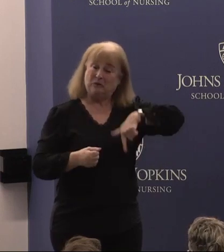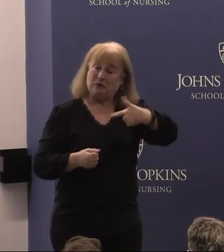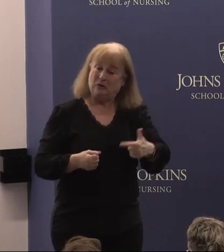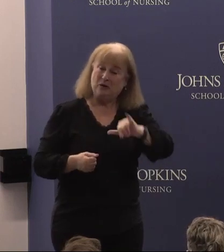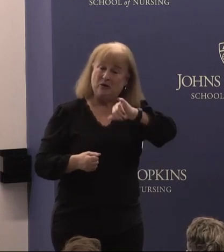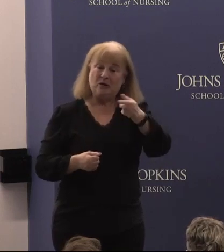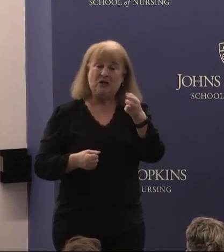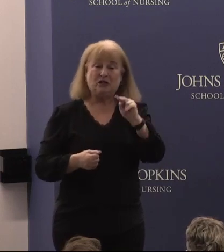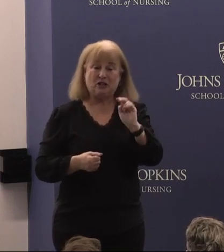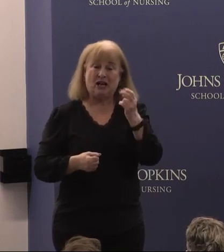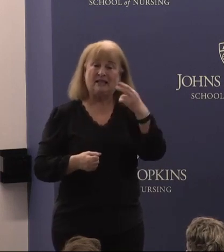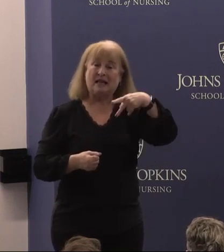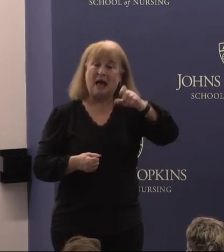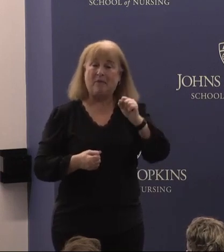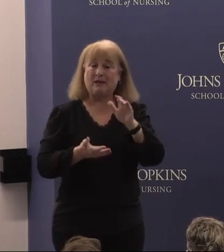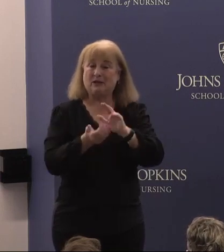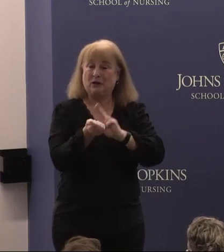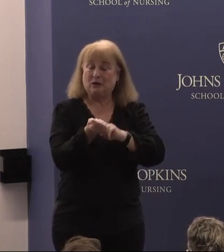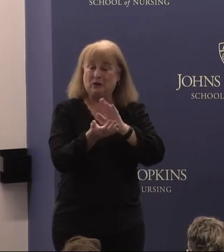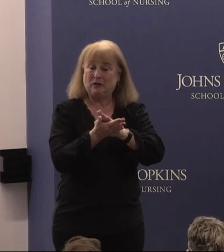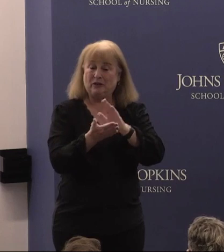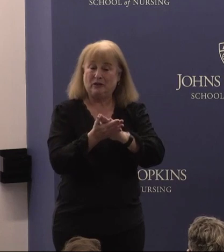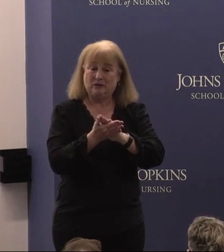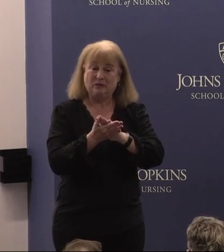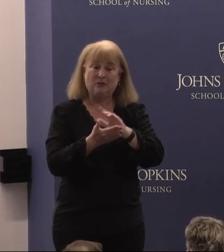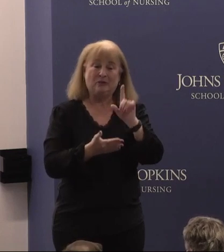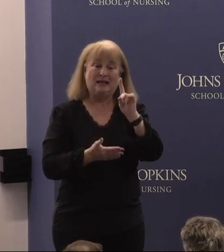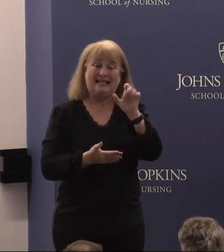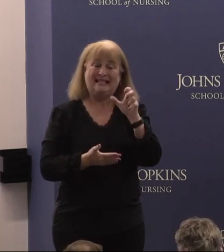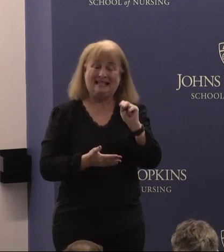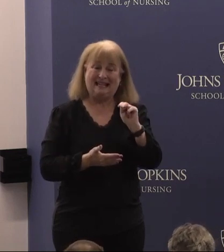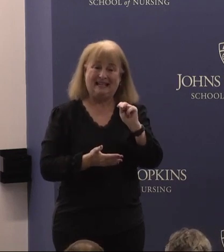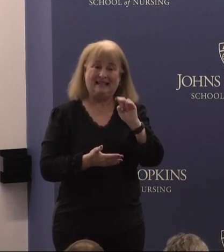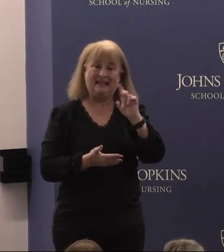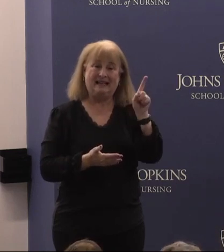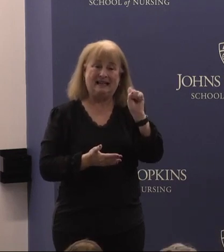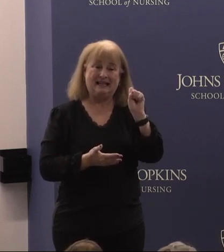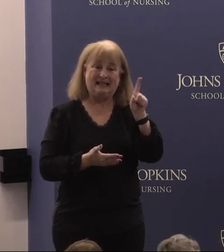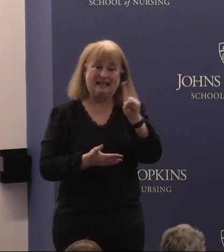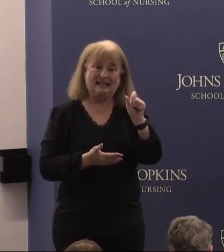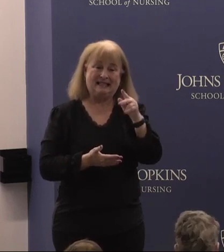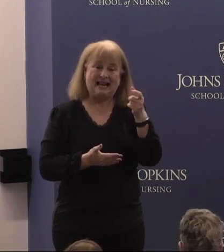Hopkins School of Nursing Dean Sarah Szanton for the formal presentation of the endowed chair to